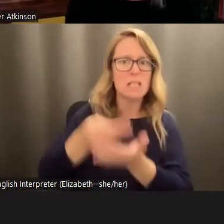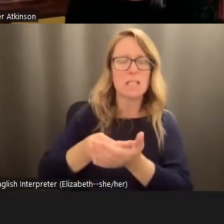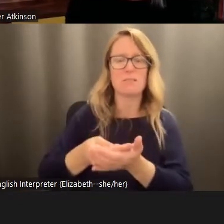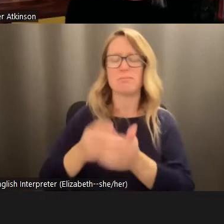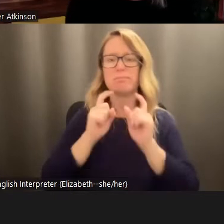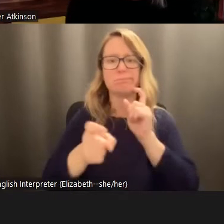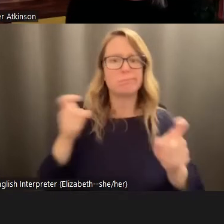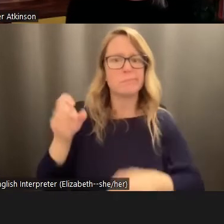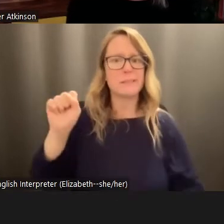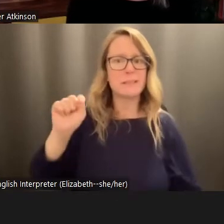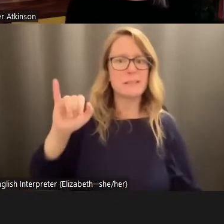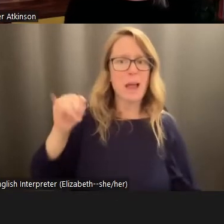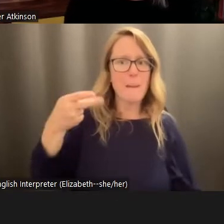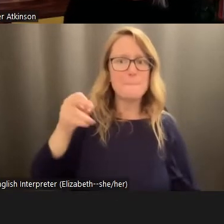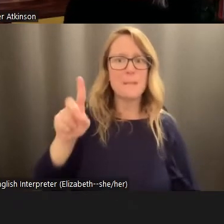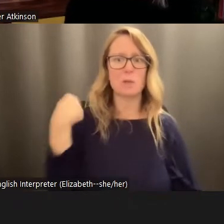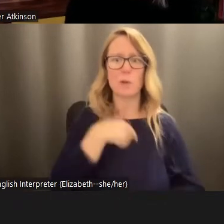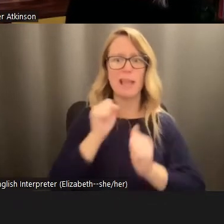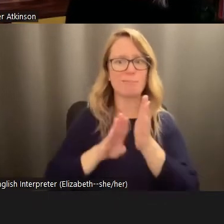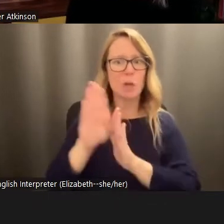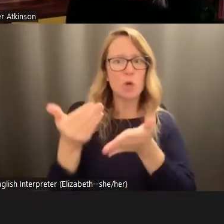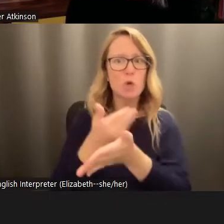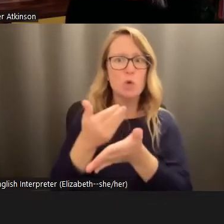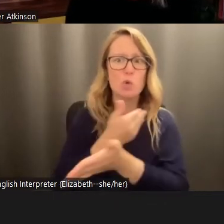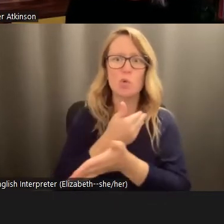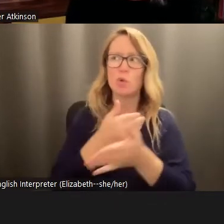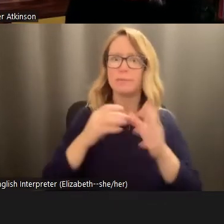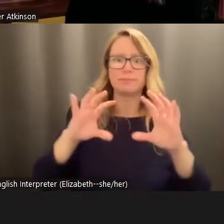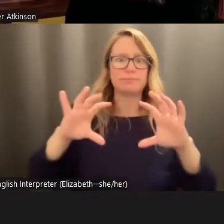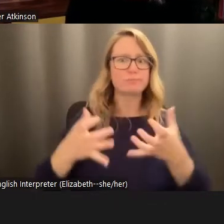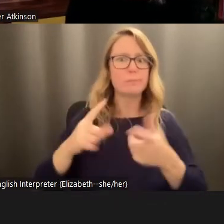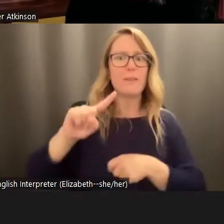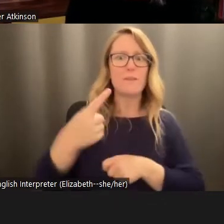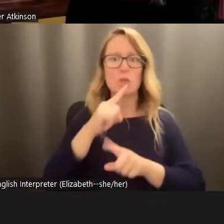whatever. So we can build new cadre up first responders from